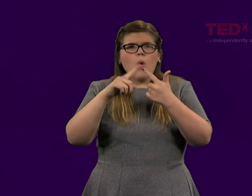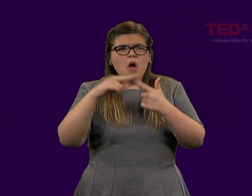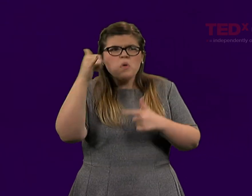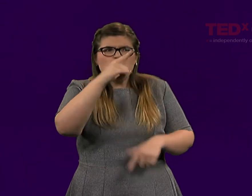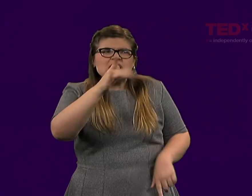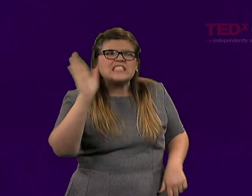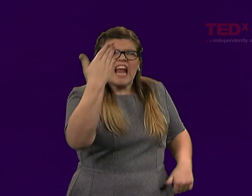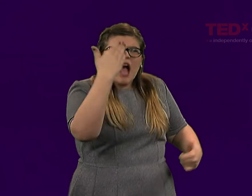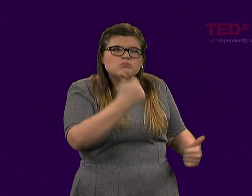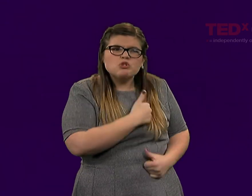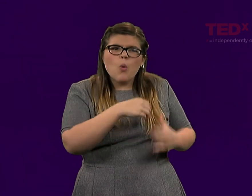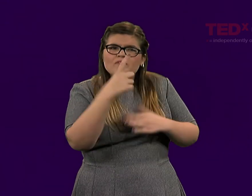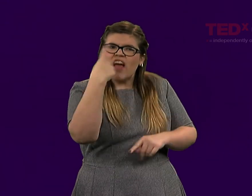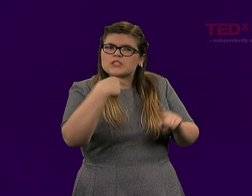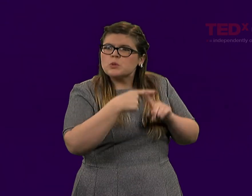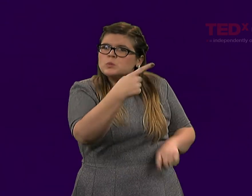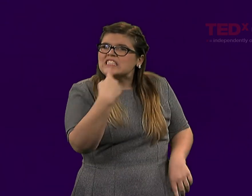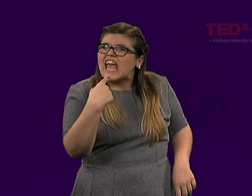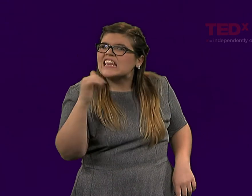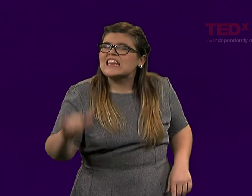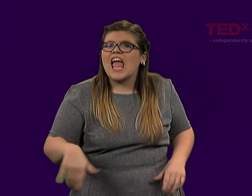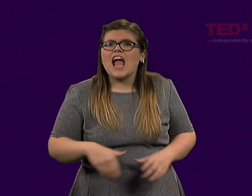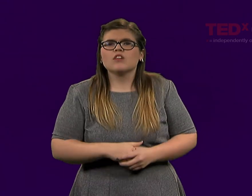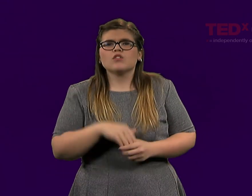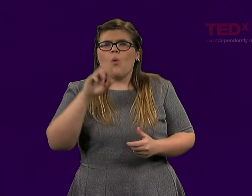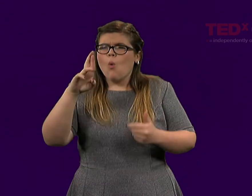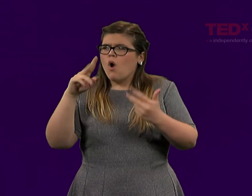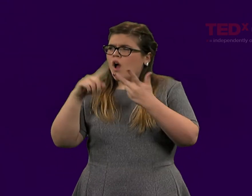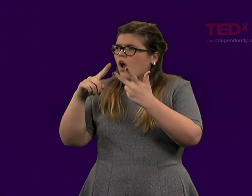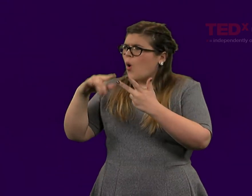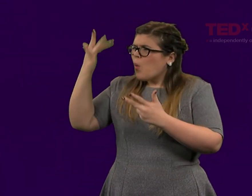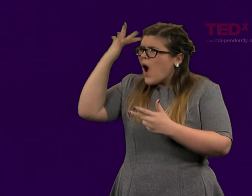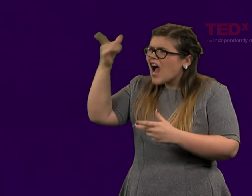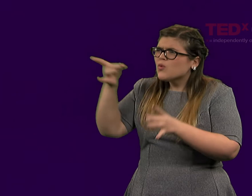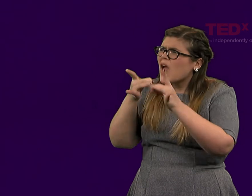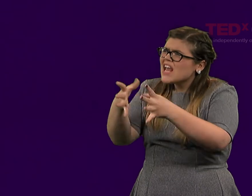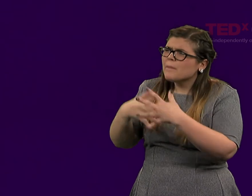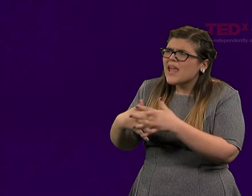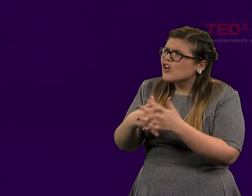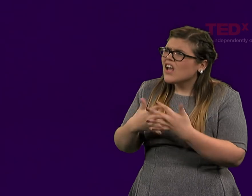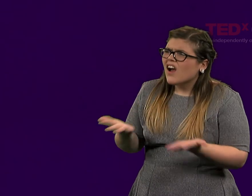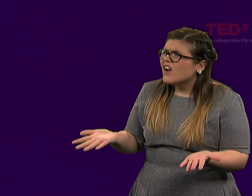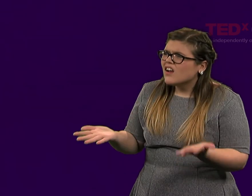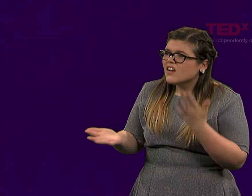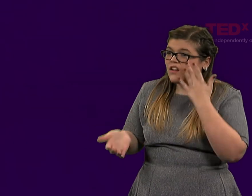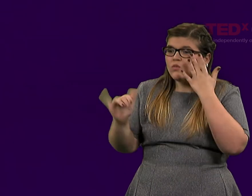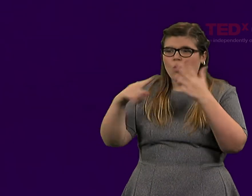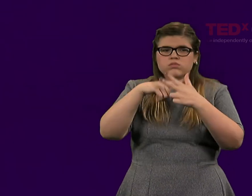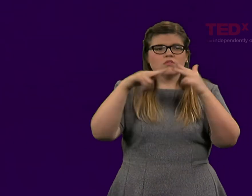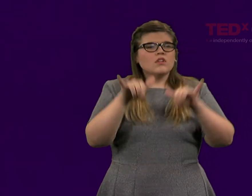You slap the soldiers in the face with the words that you say. People will say, "Why do you hate America?"